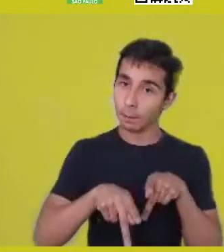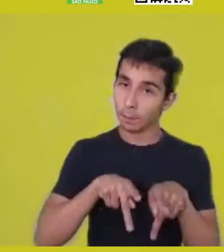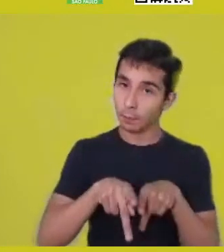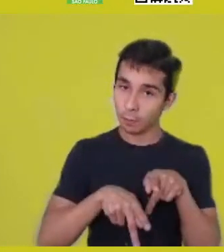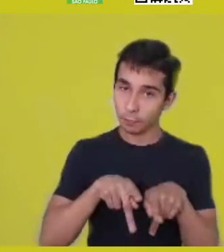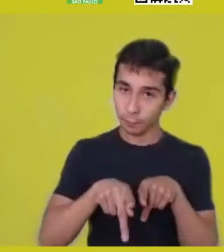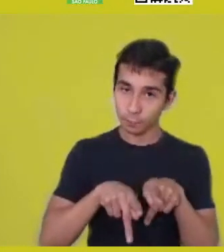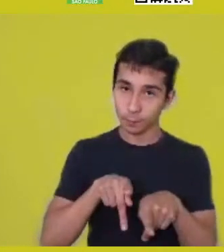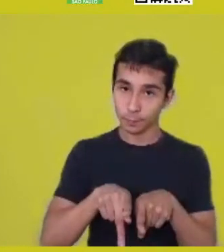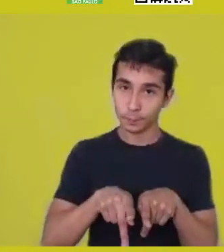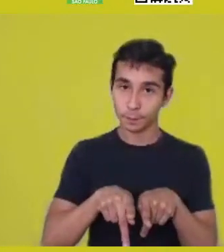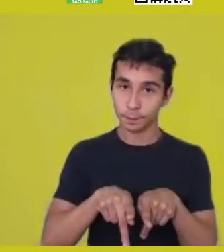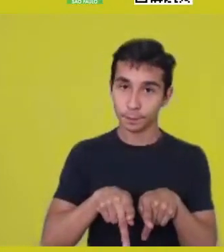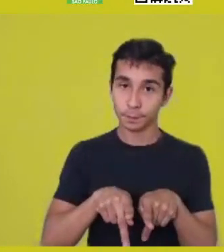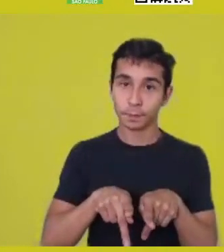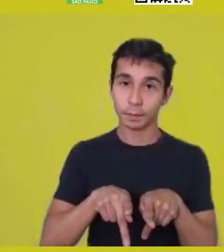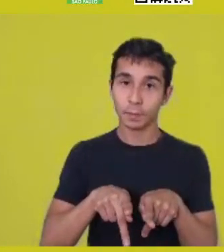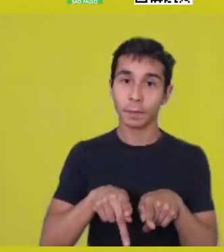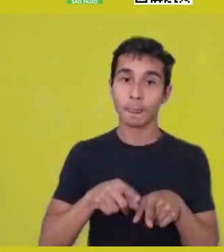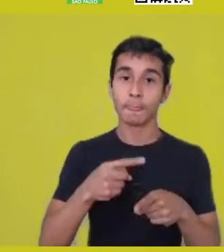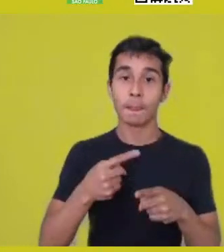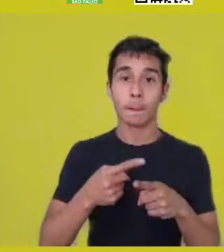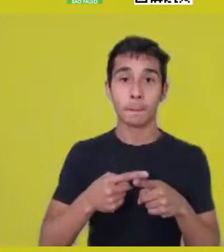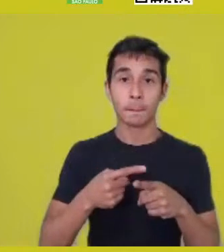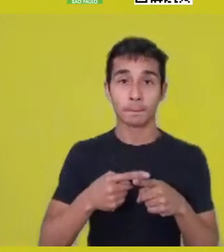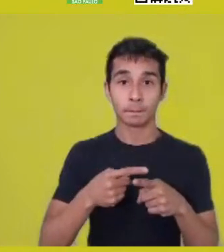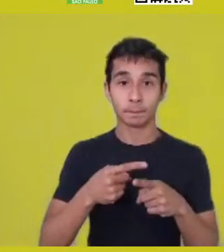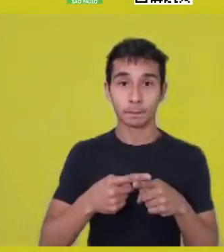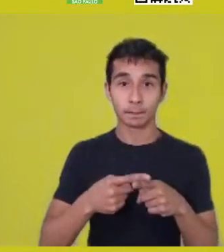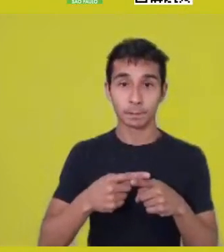since the plural is contained in the prefix?